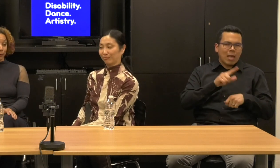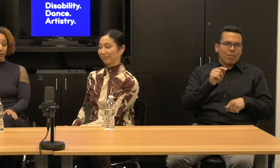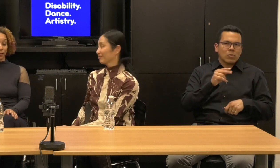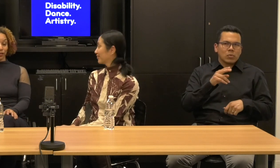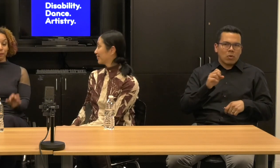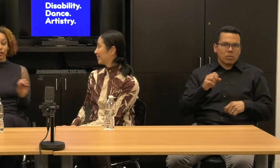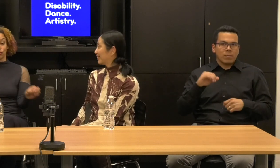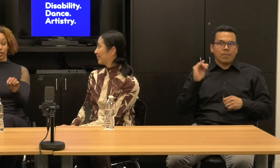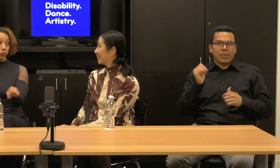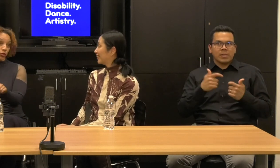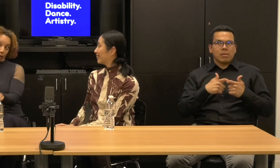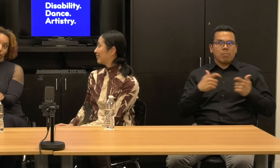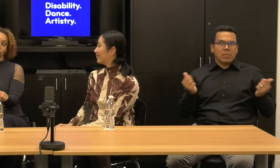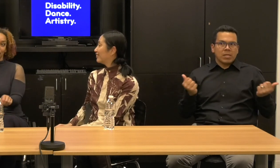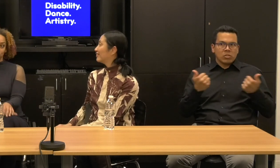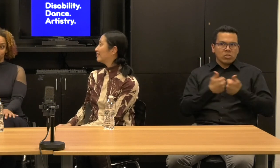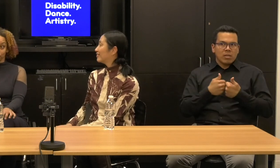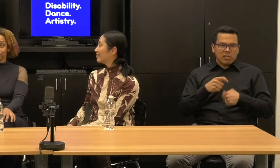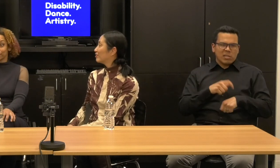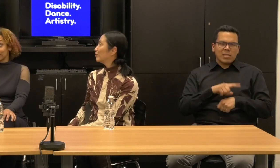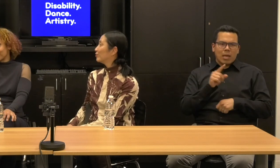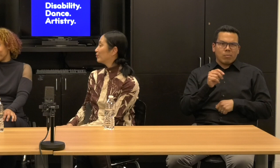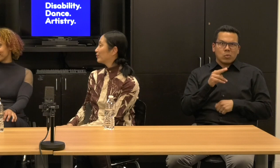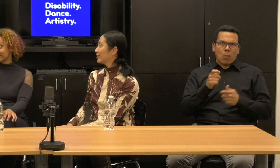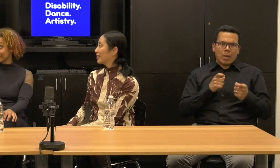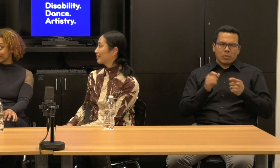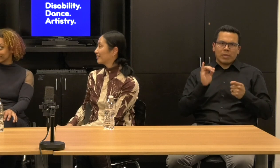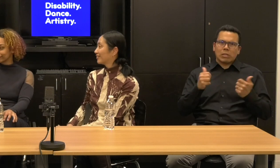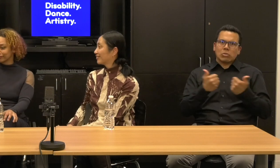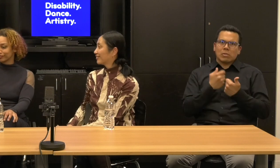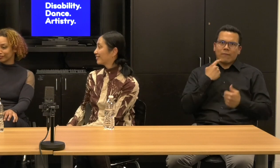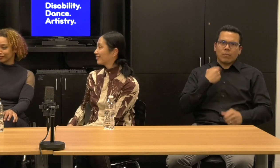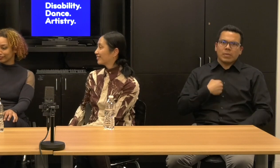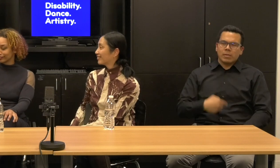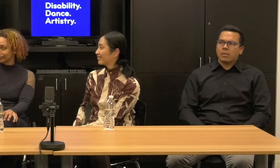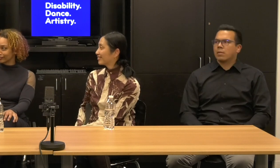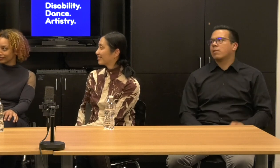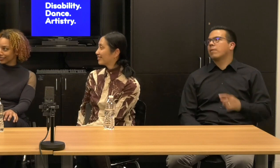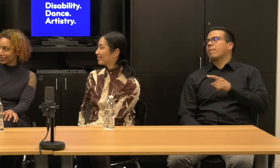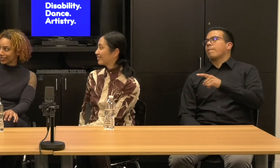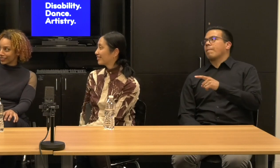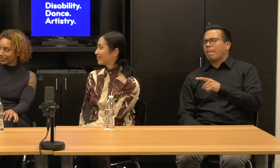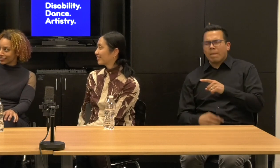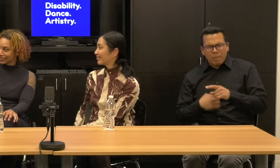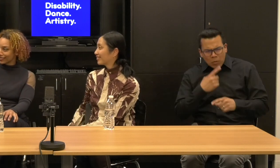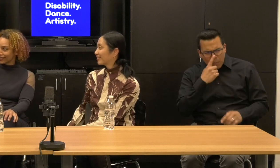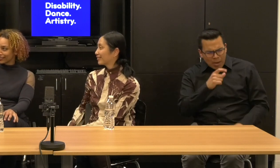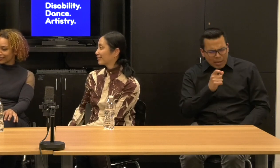That was the big. The biggest challenge was time management. Alice: can I just ask a really specific question?